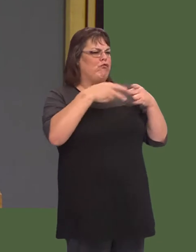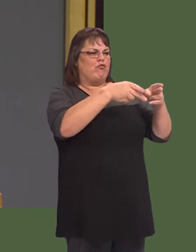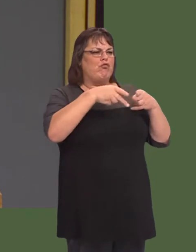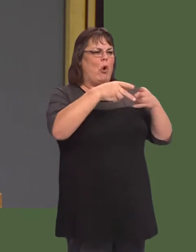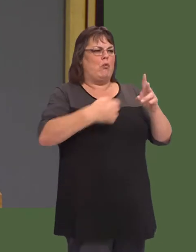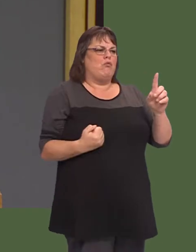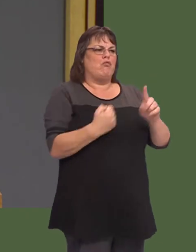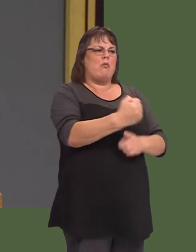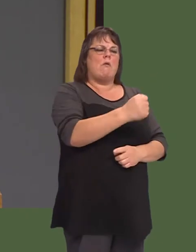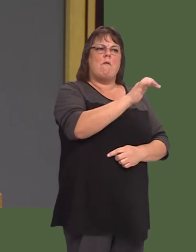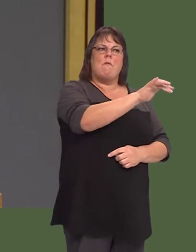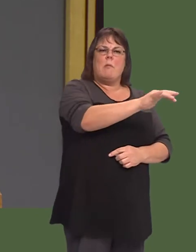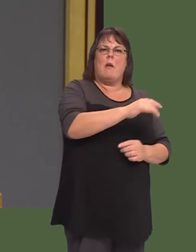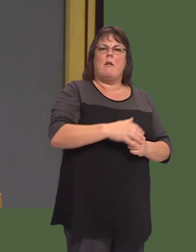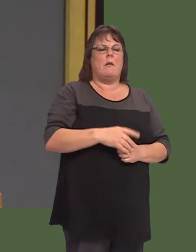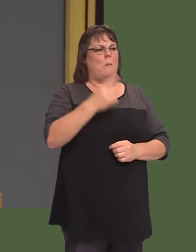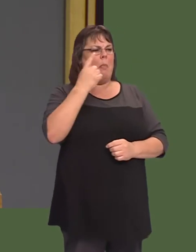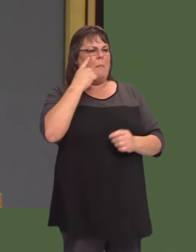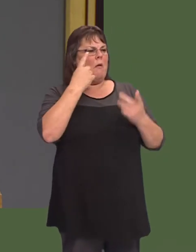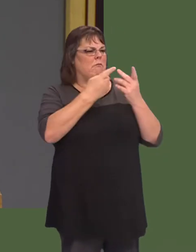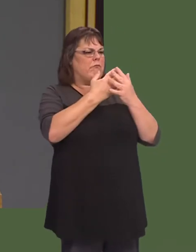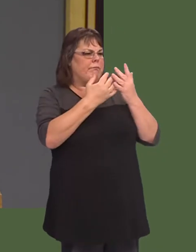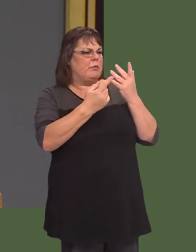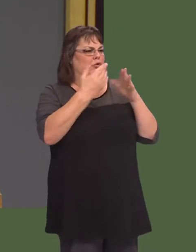The whole point of the Circuit of Wales project and the job spin-offs that would come from